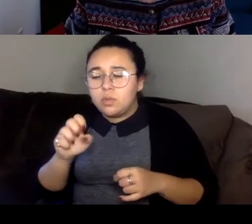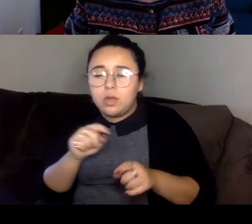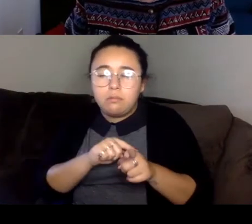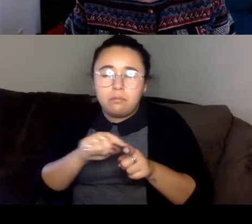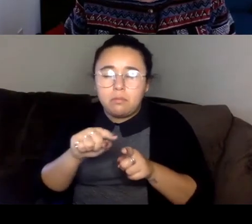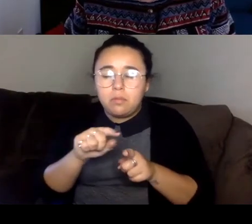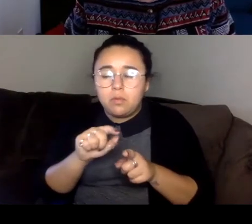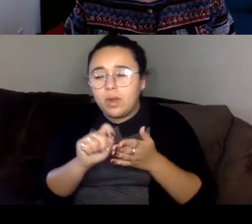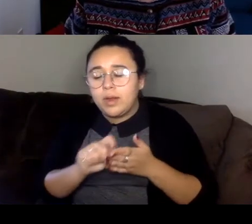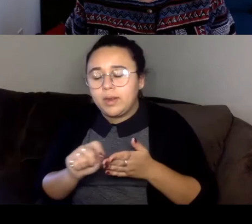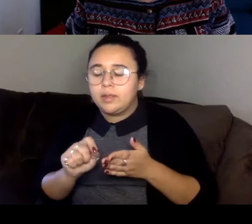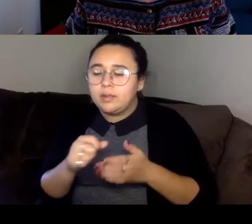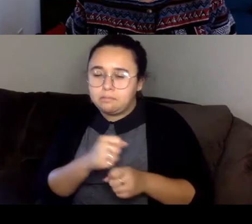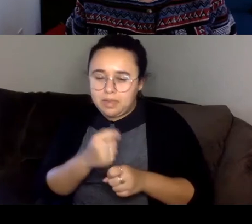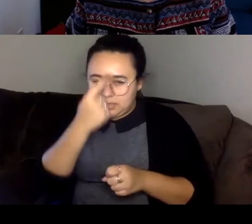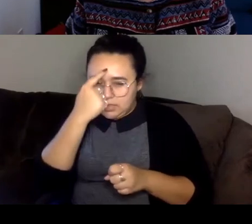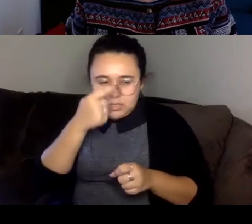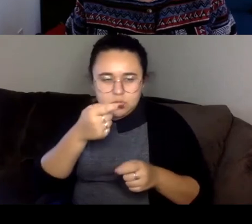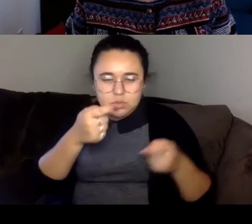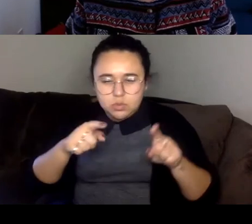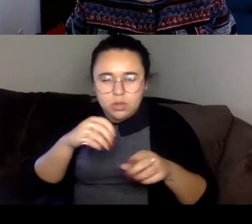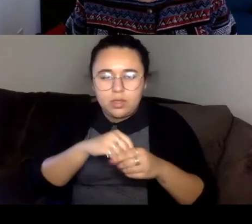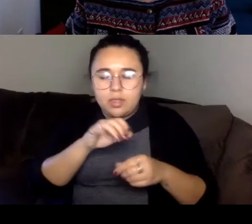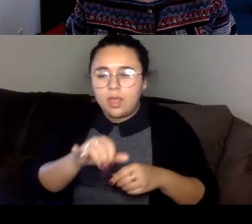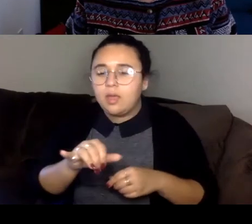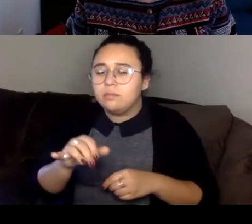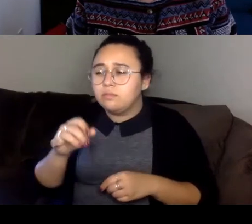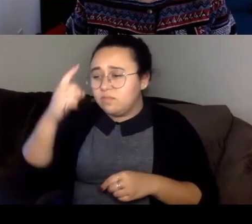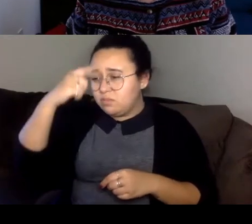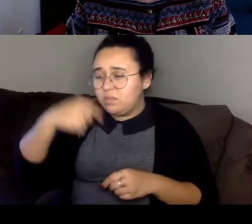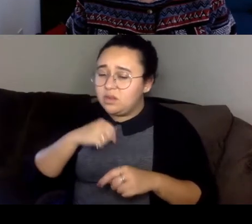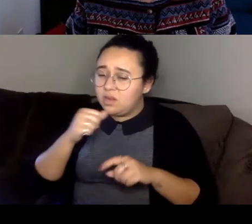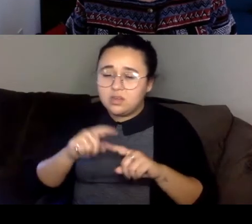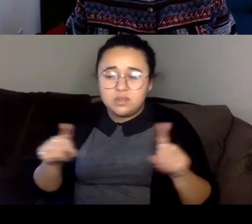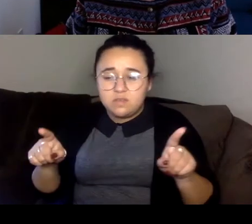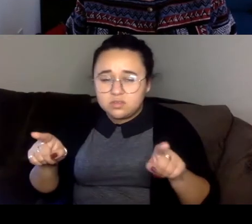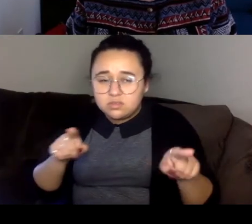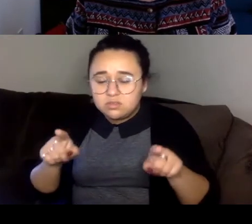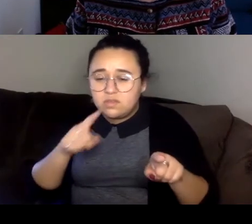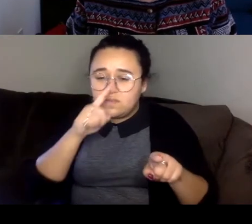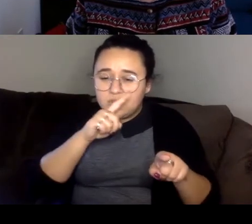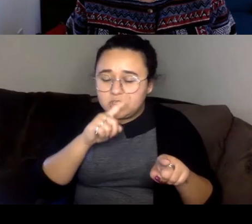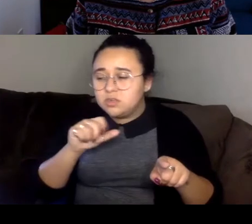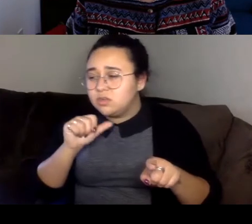But when I say that there isn't a difference for me, I think what I really mean is just that even when I was writing fiction.